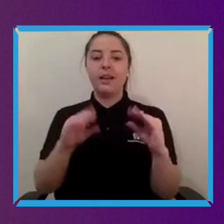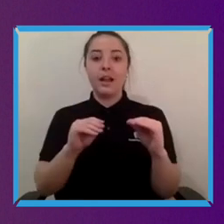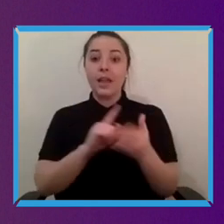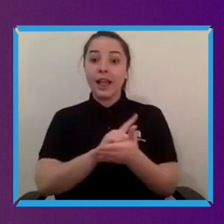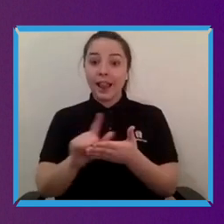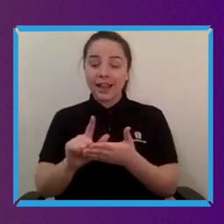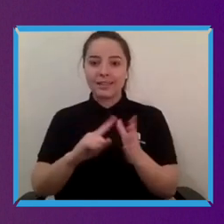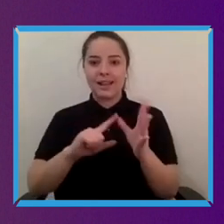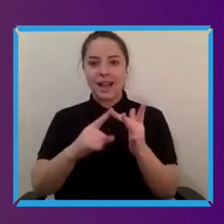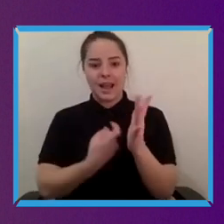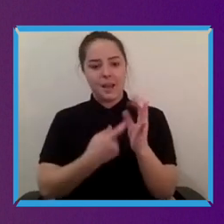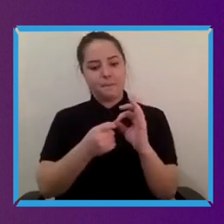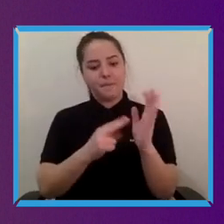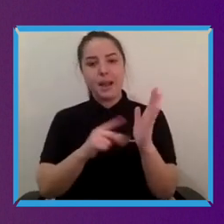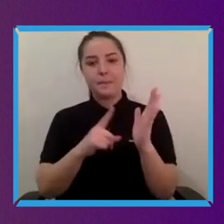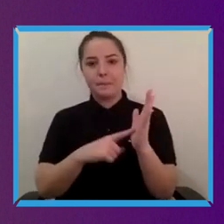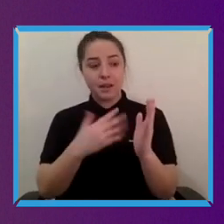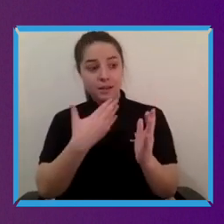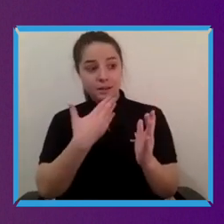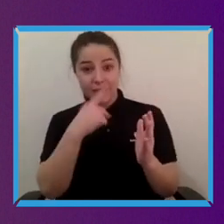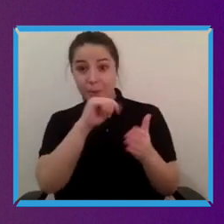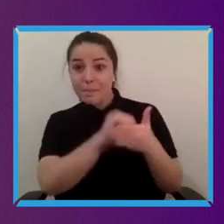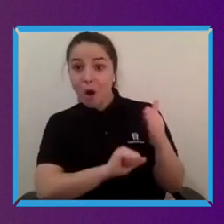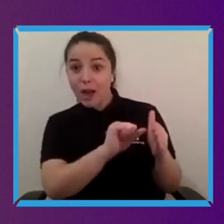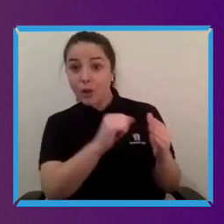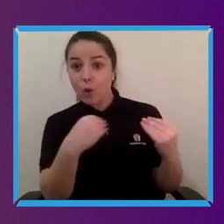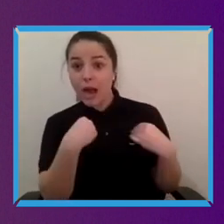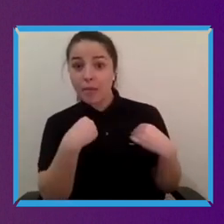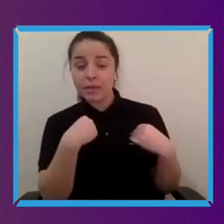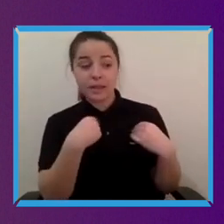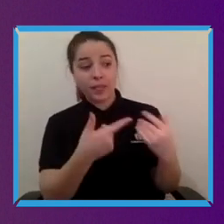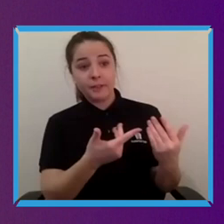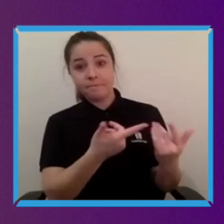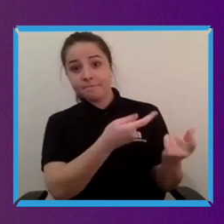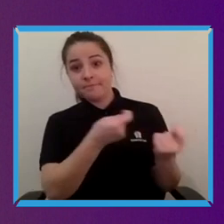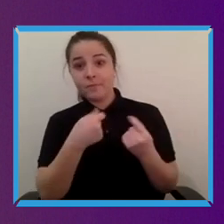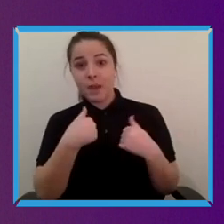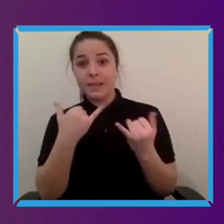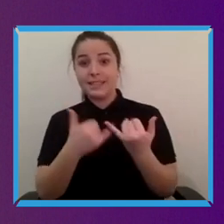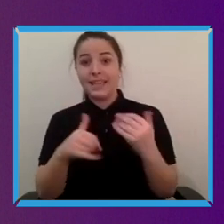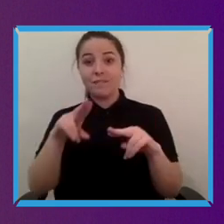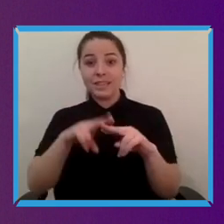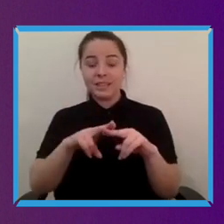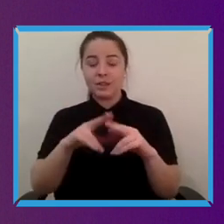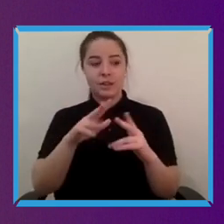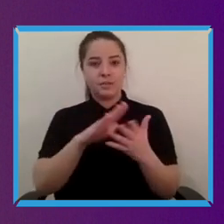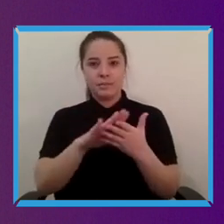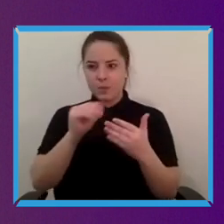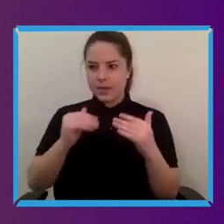and asked me to come out to San Francisco and sort of build out this new division within Airbnb create the foundations of what